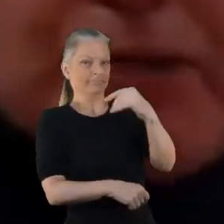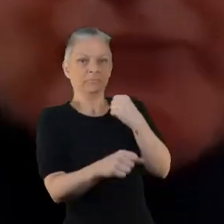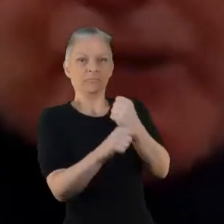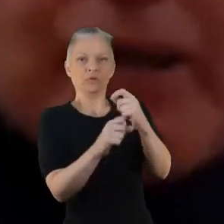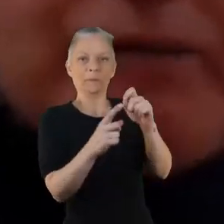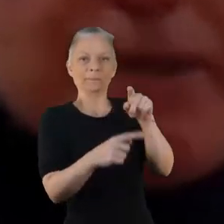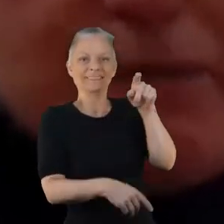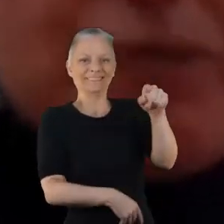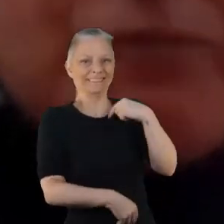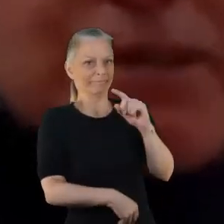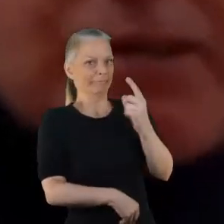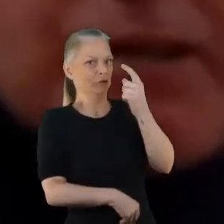So I've been lucky enough to get involved with this.